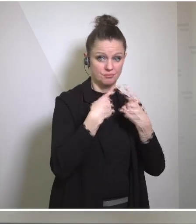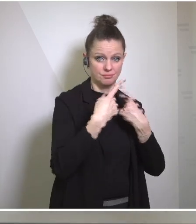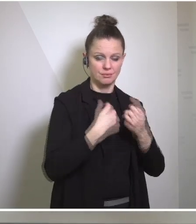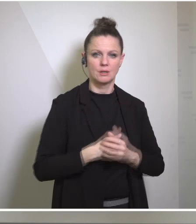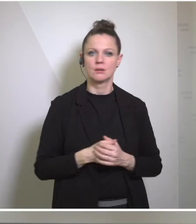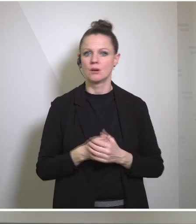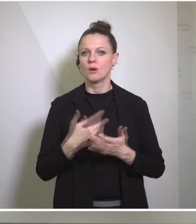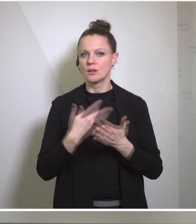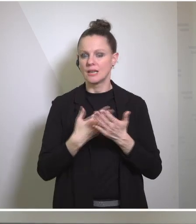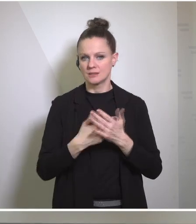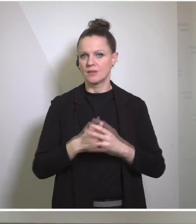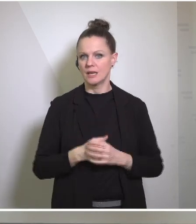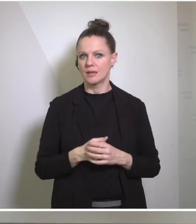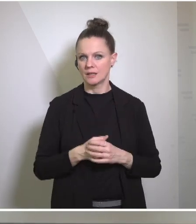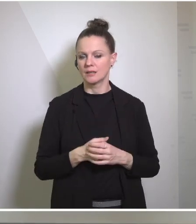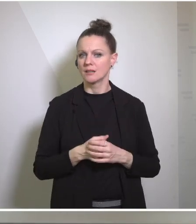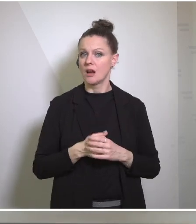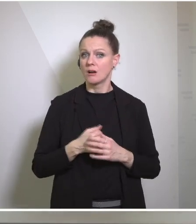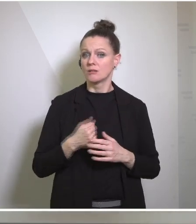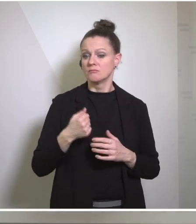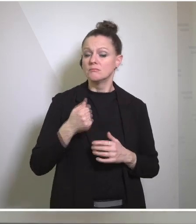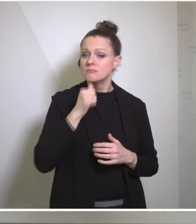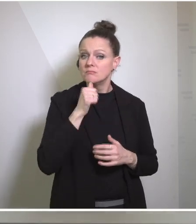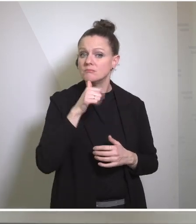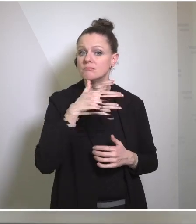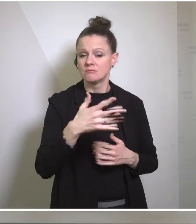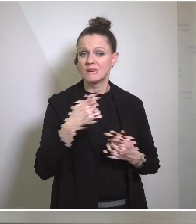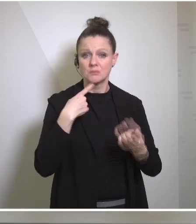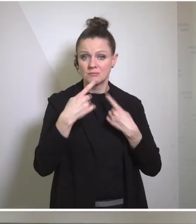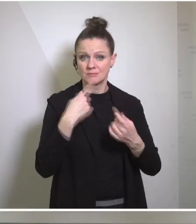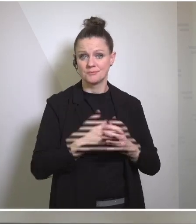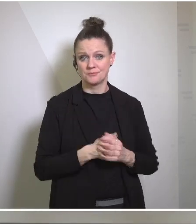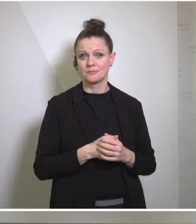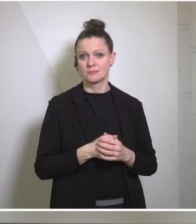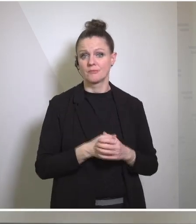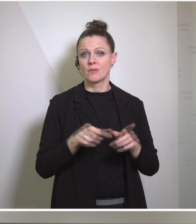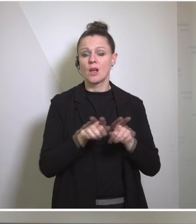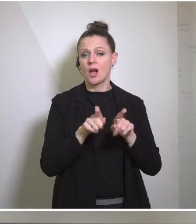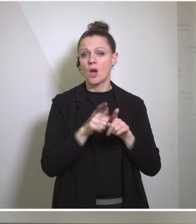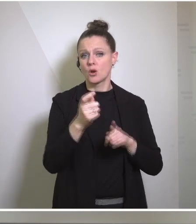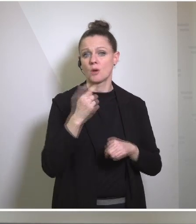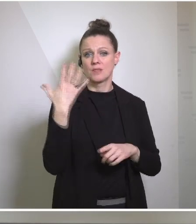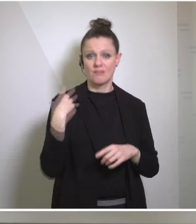they'll go on into the coming days. Israel has sent back a negotiating team to pursue this, and